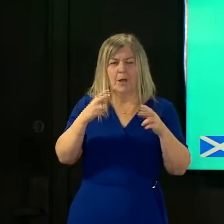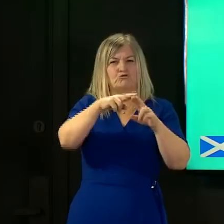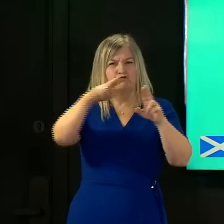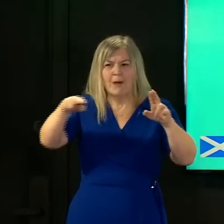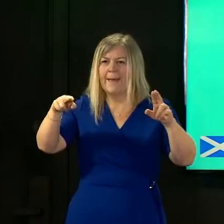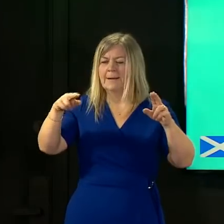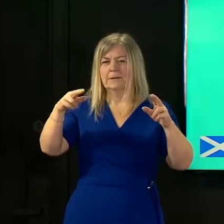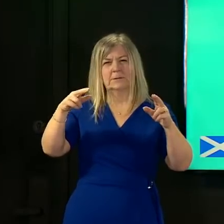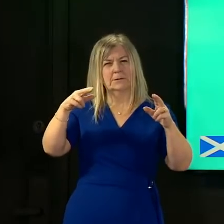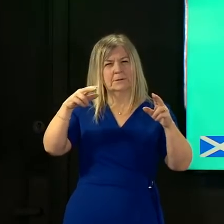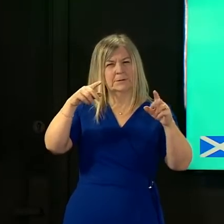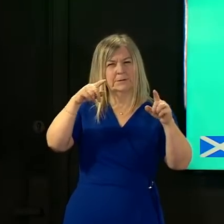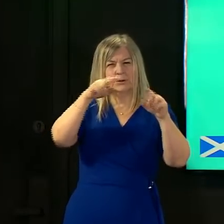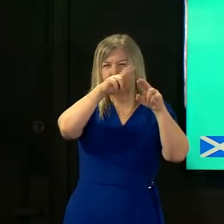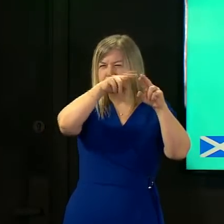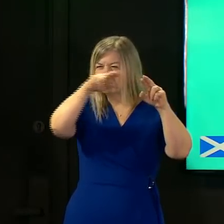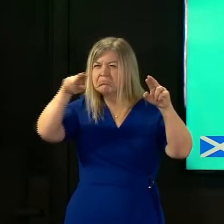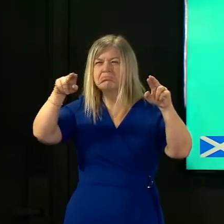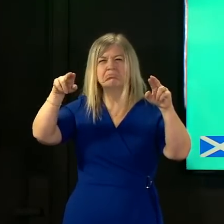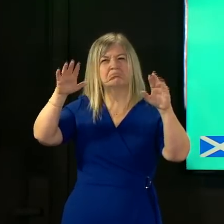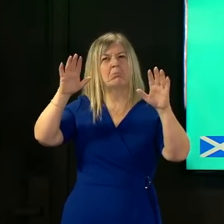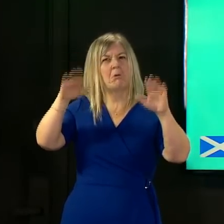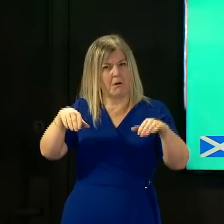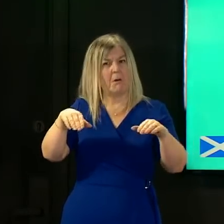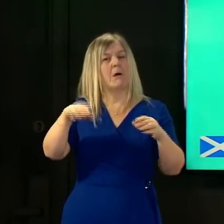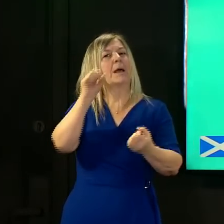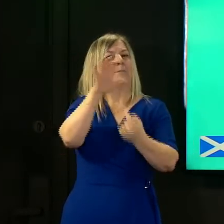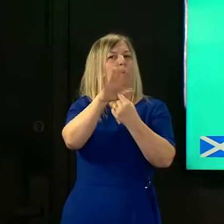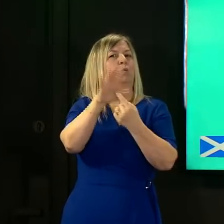in any of those data sources becomes really important in giving us the confidence that